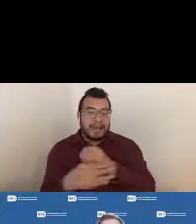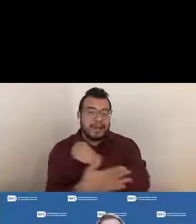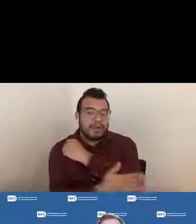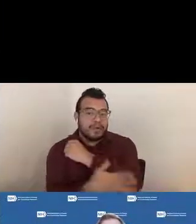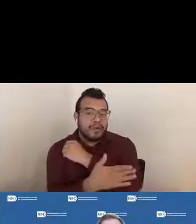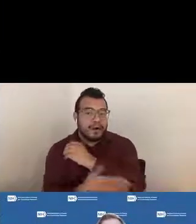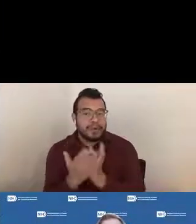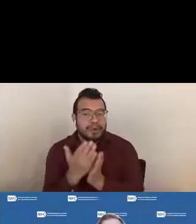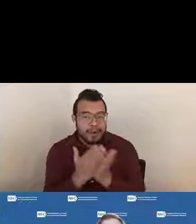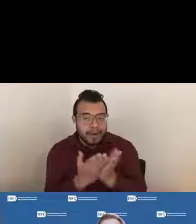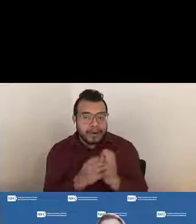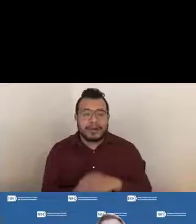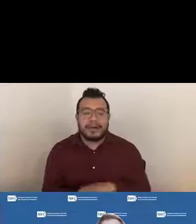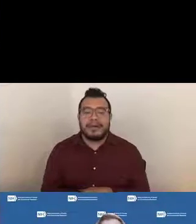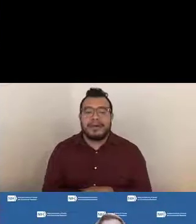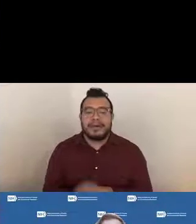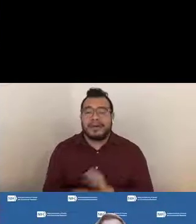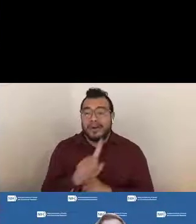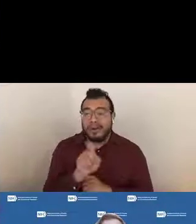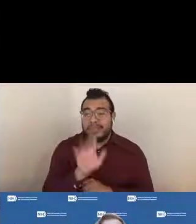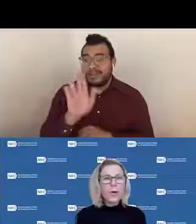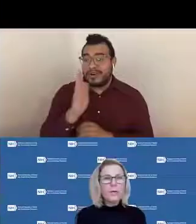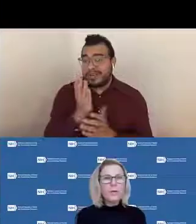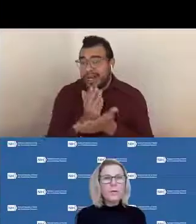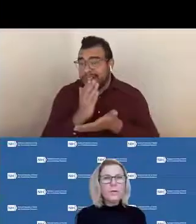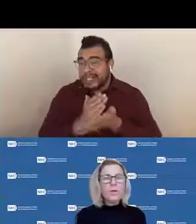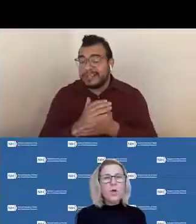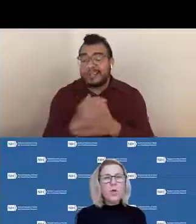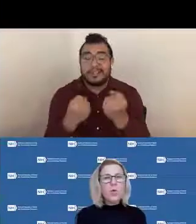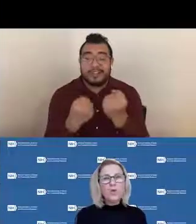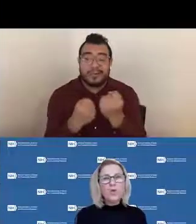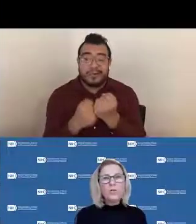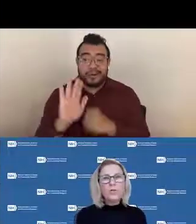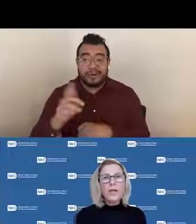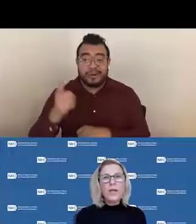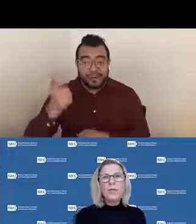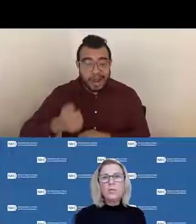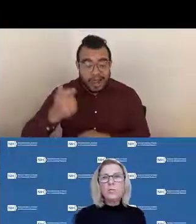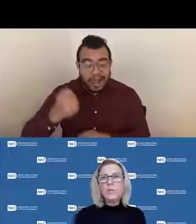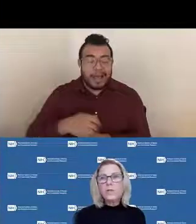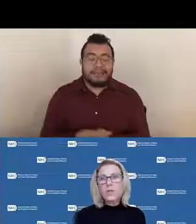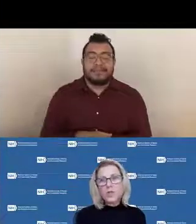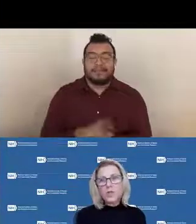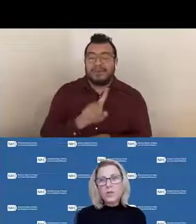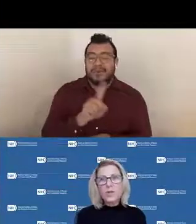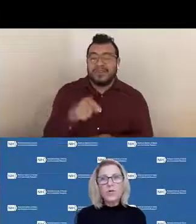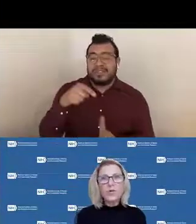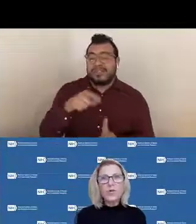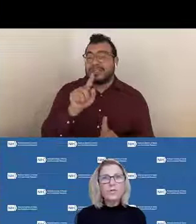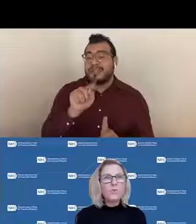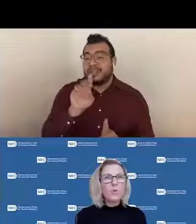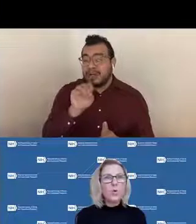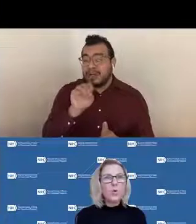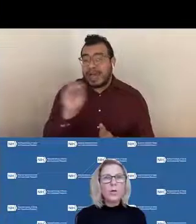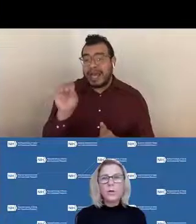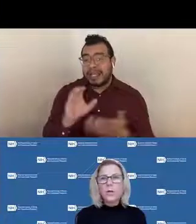Questions about your budget or other support on your grant. Questions about any terms and conditions on your notice of award.